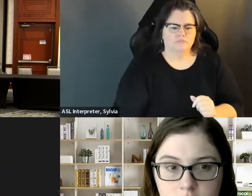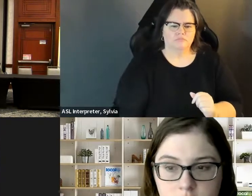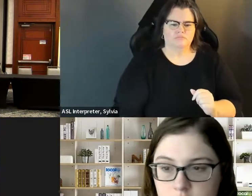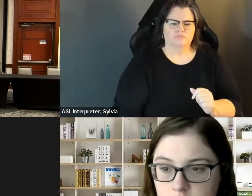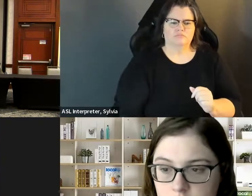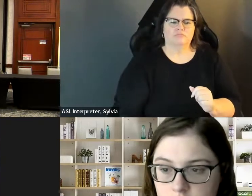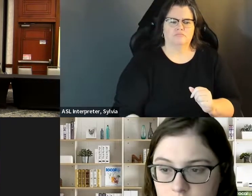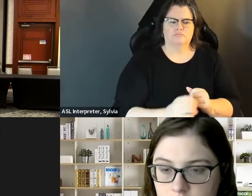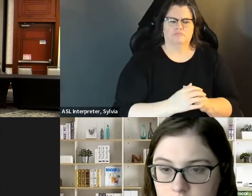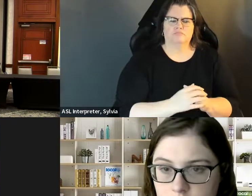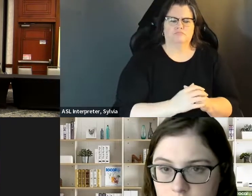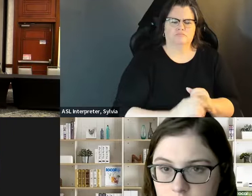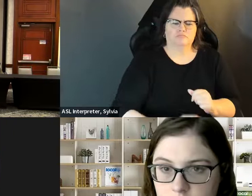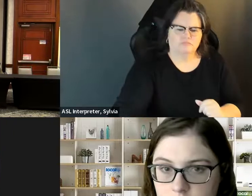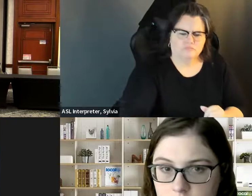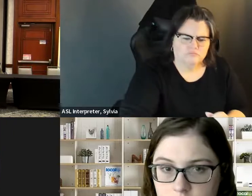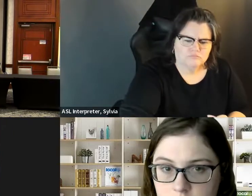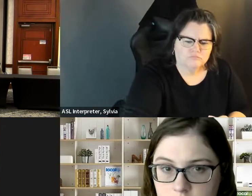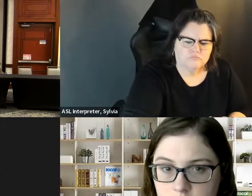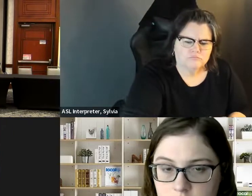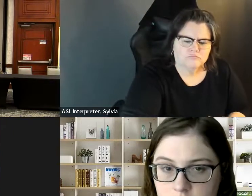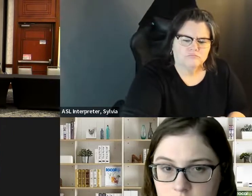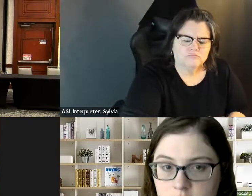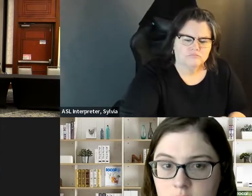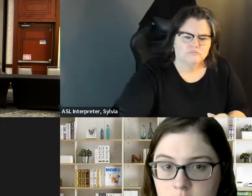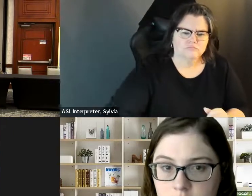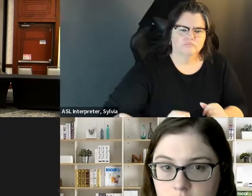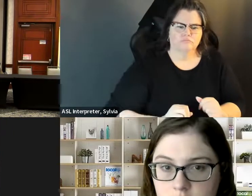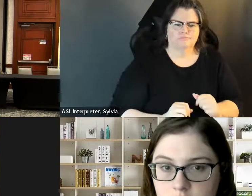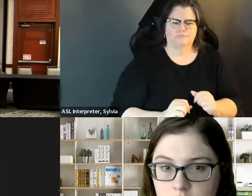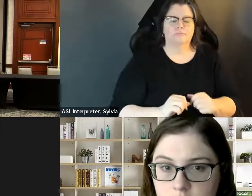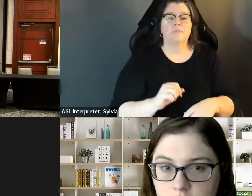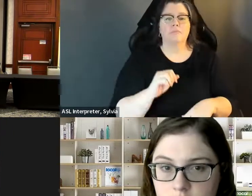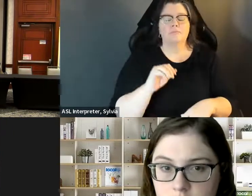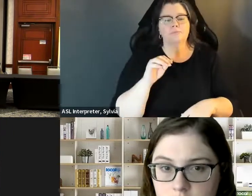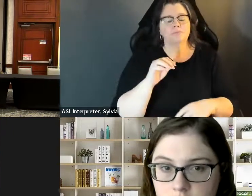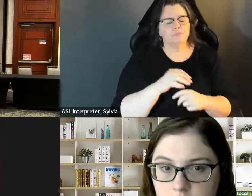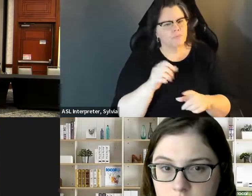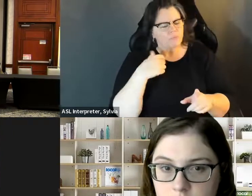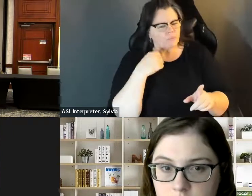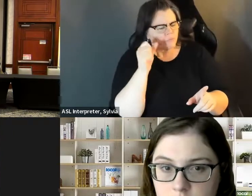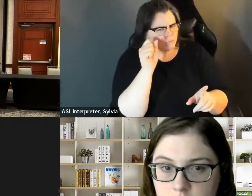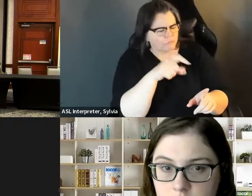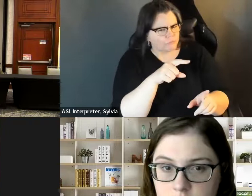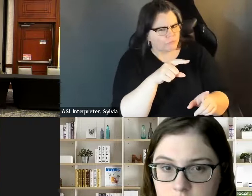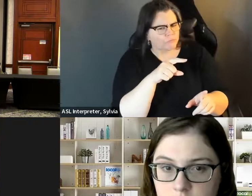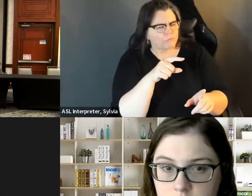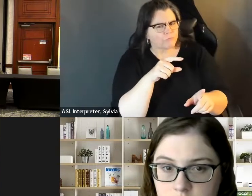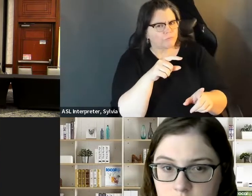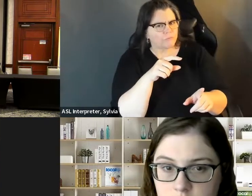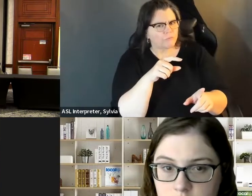» Thank you, Cara, for that wonderful introduction. I